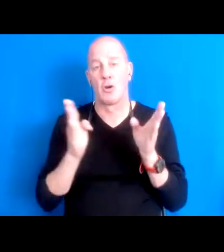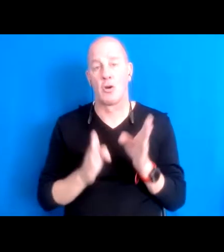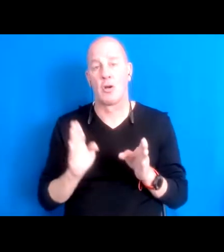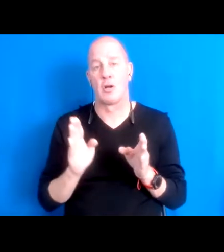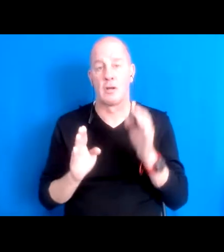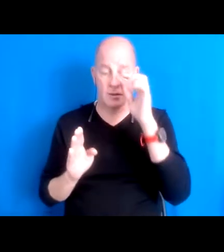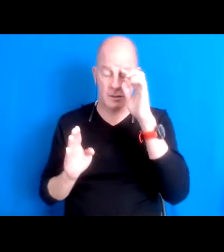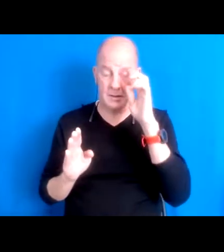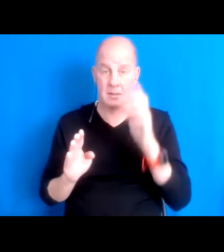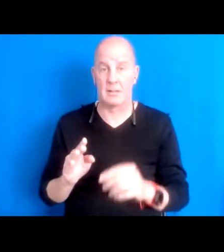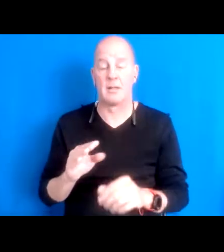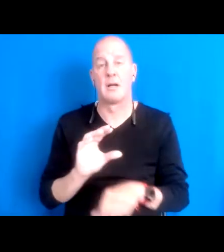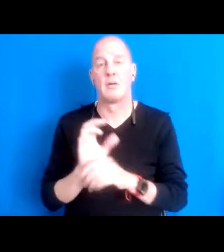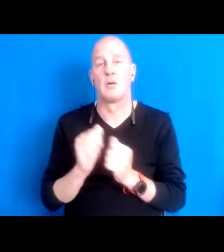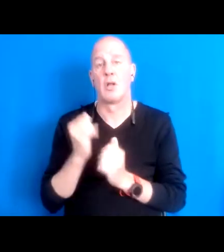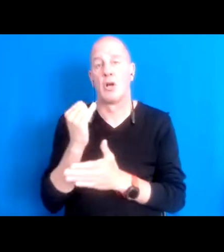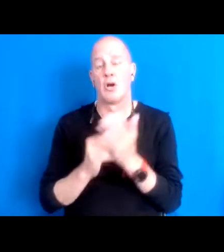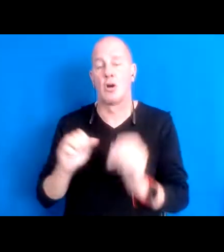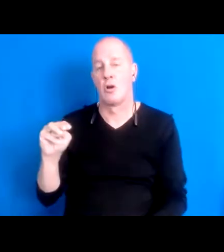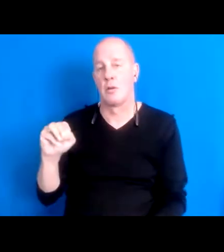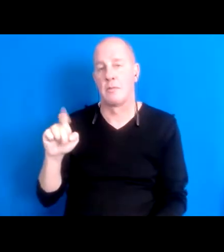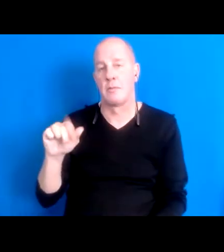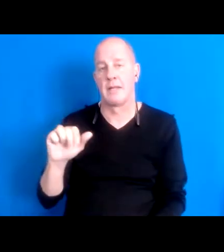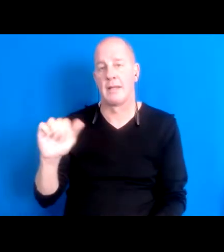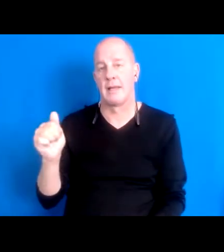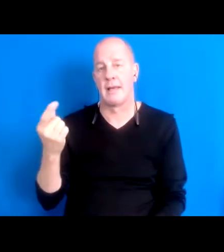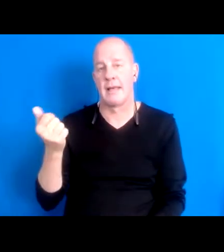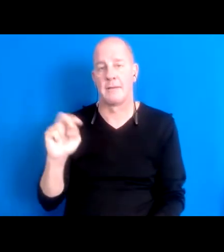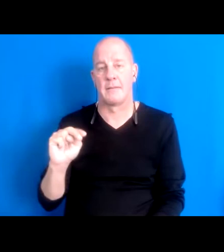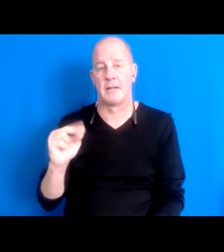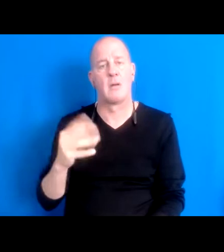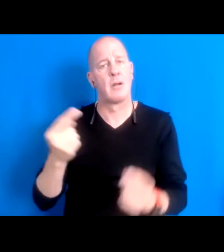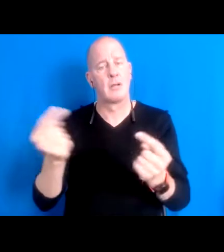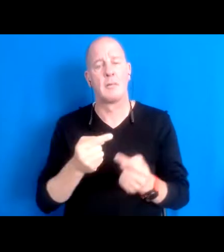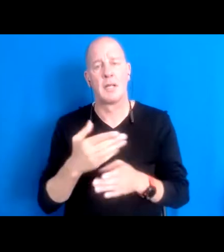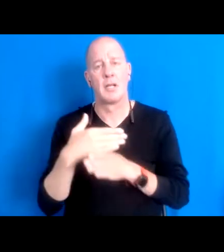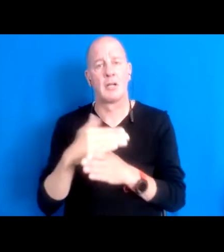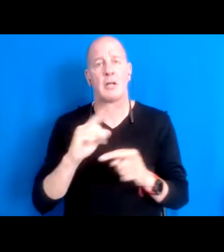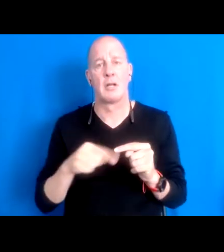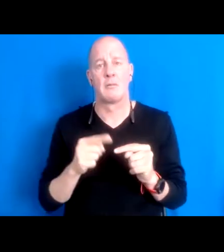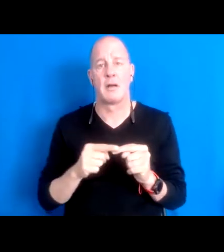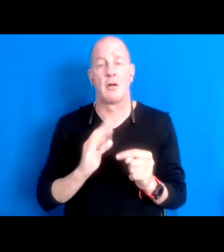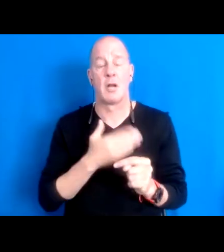aren't media administration. 15:53:41 And I just wanted to come and share a little bit about where to work on behalf